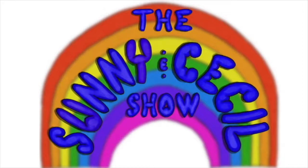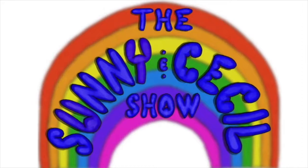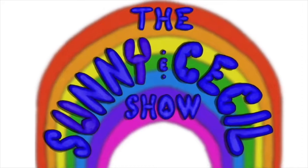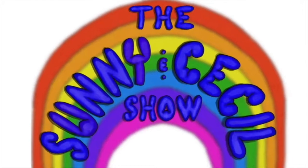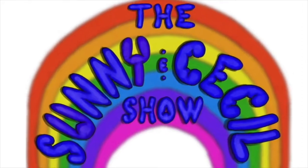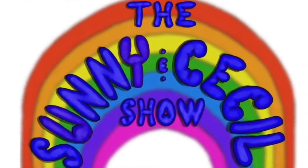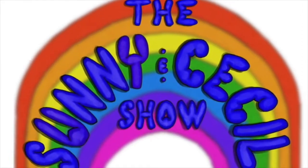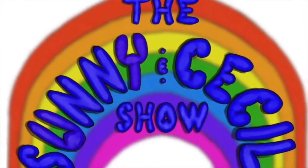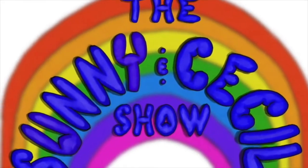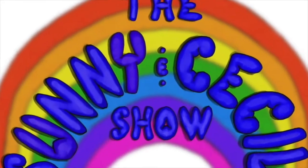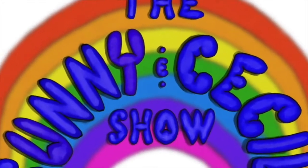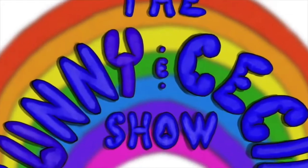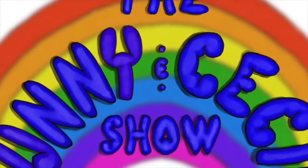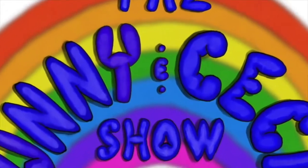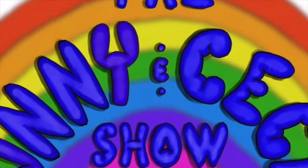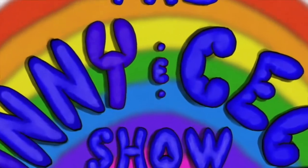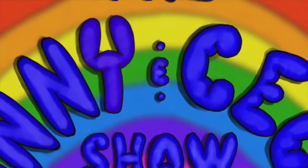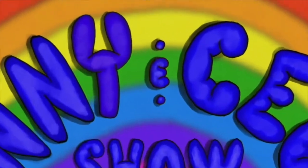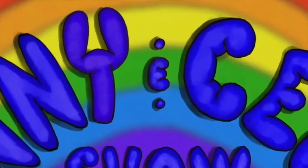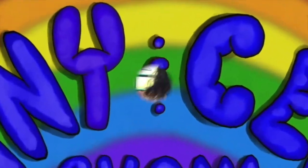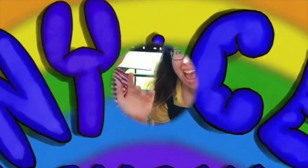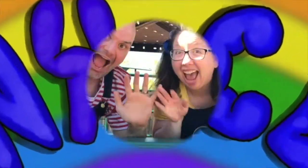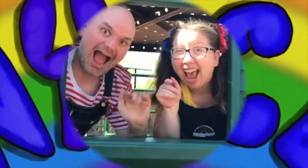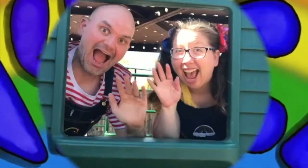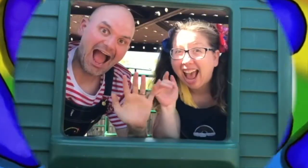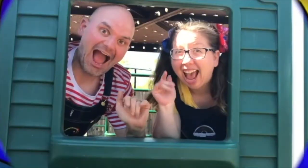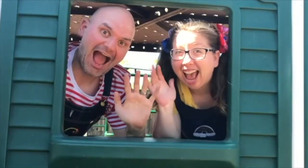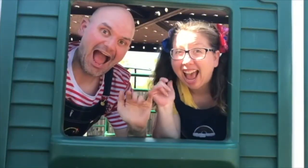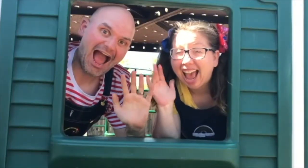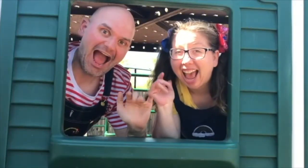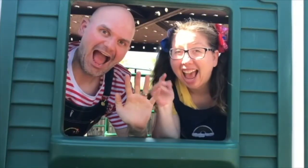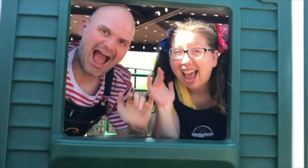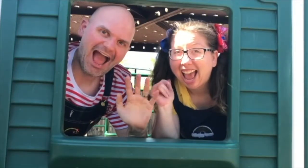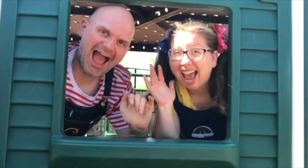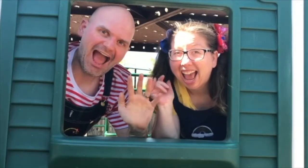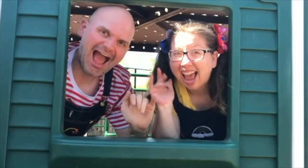🎶It's the Sunny and Cecil Show 🎶 Keep on Learning